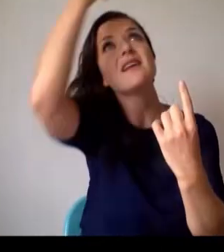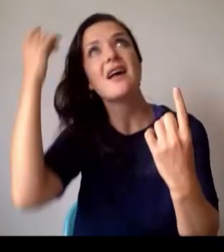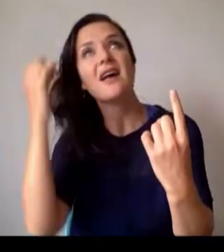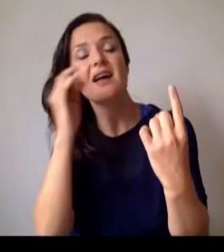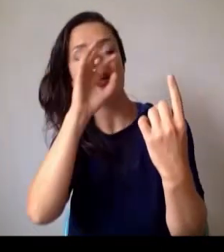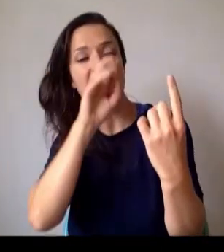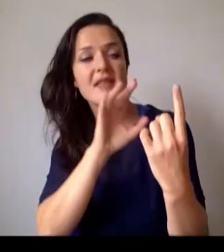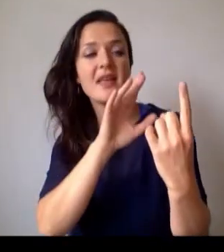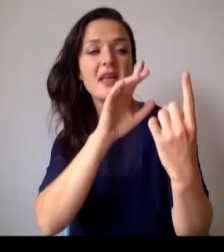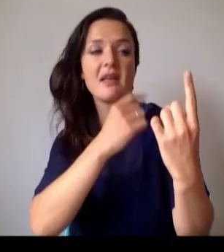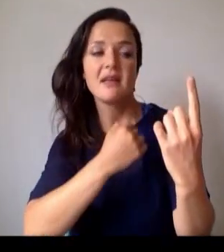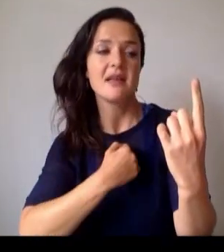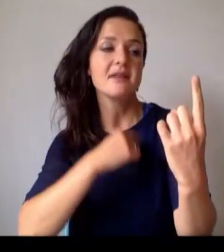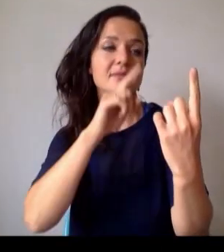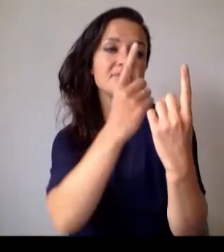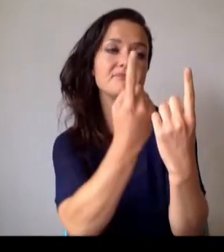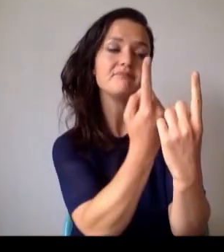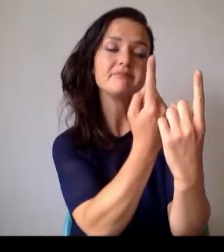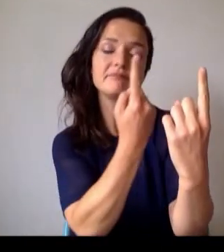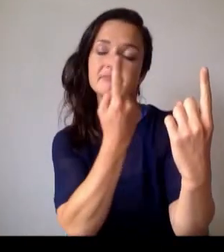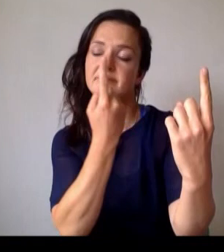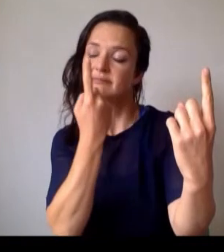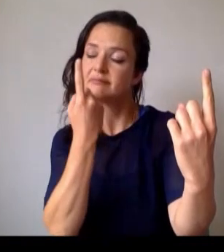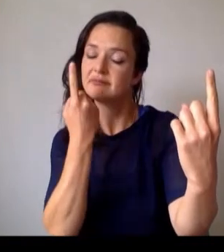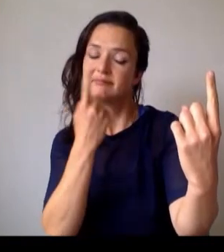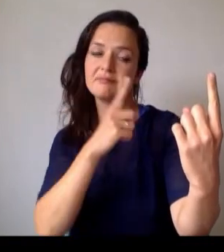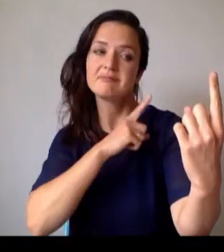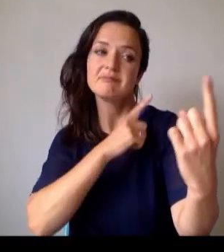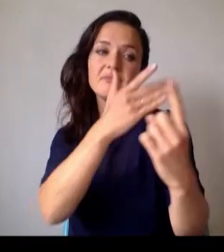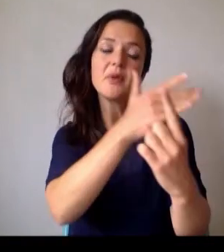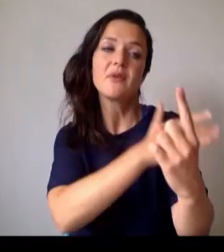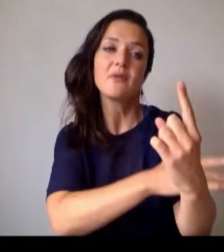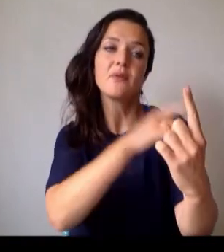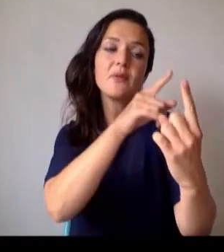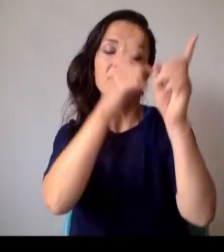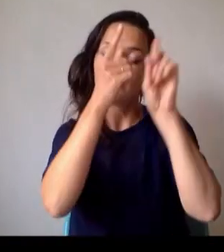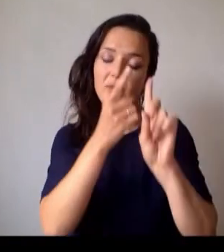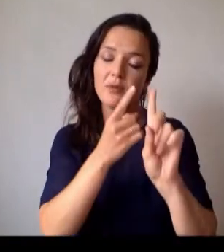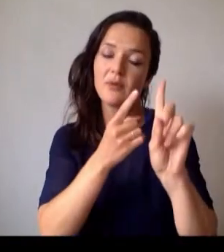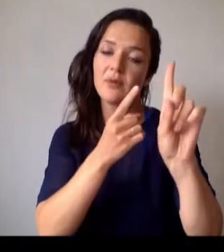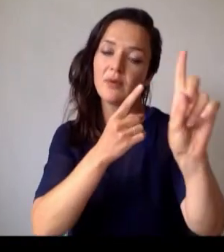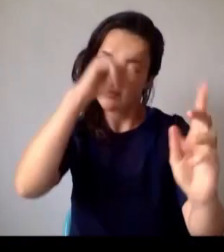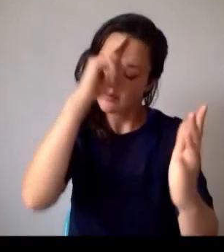Before you go of your own free will